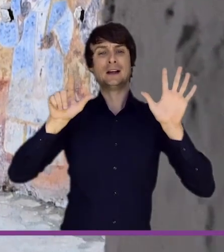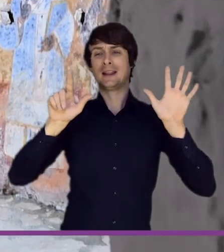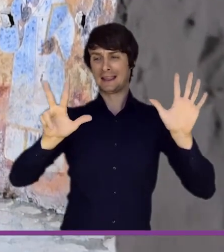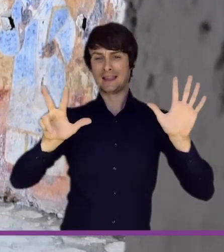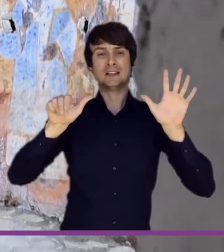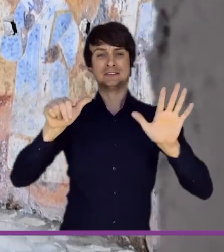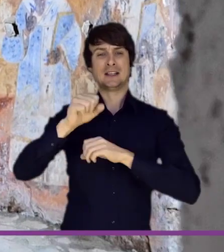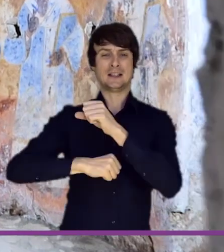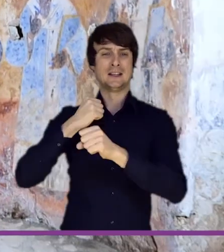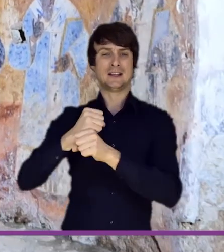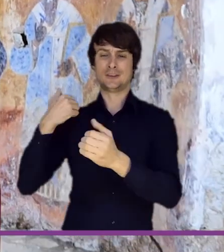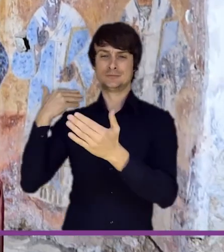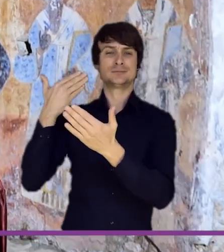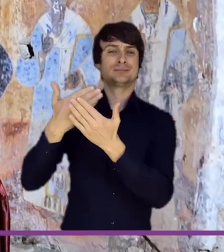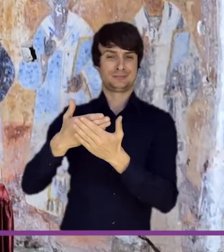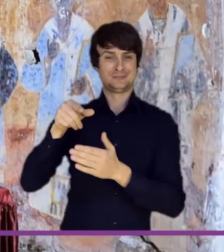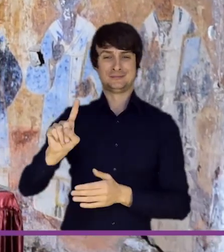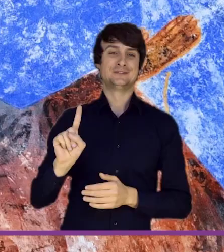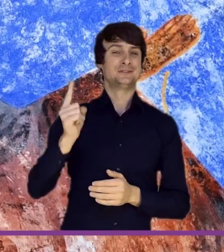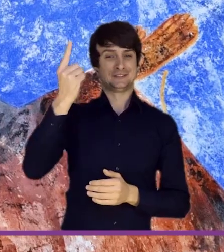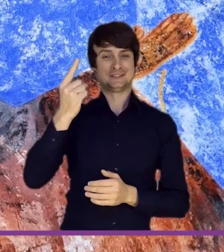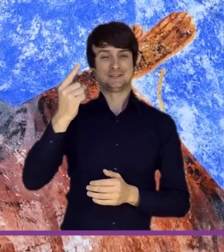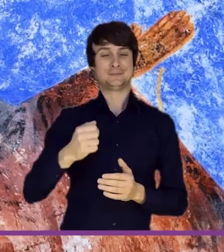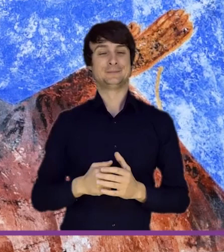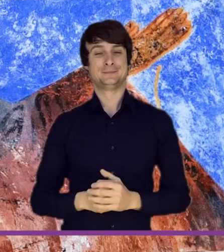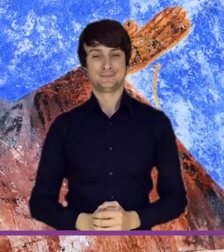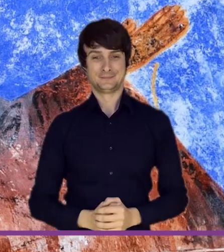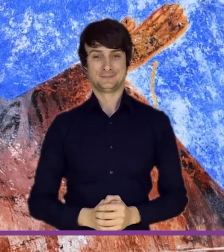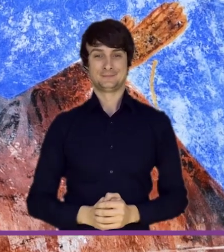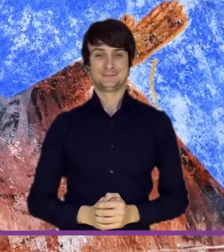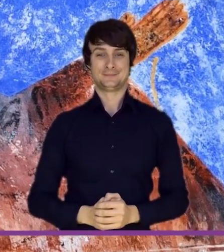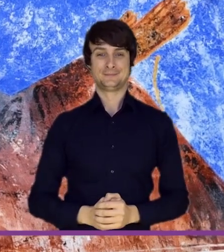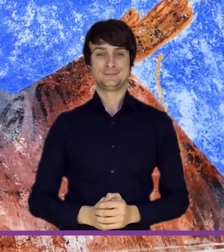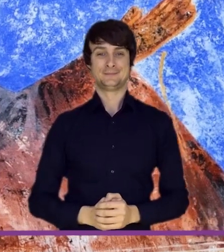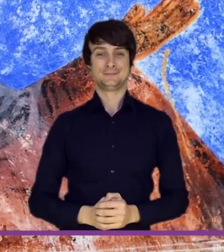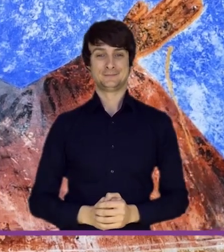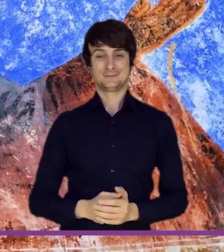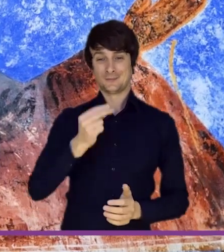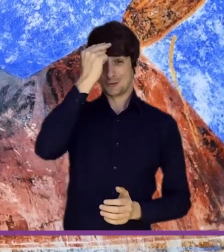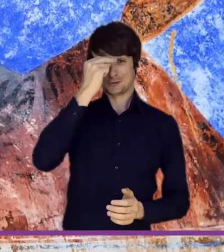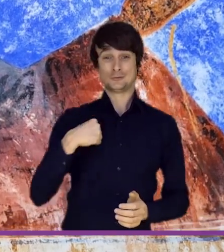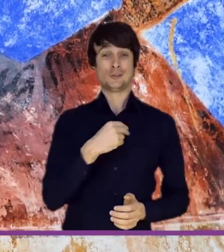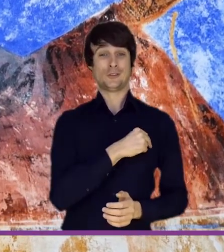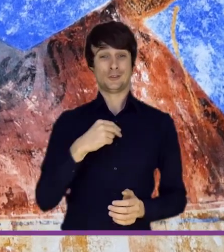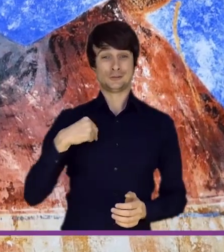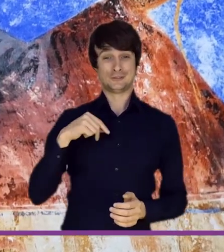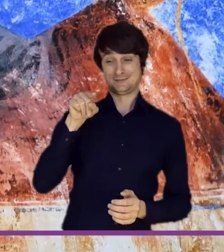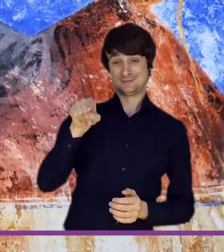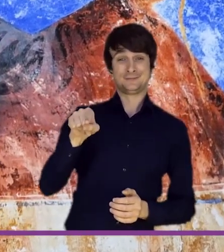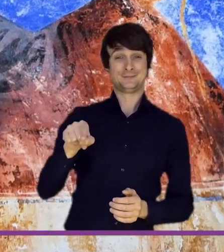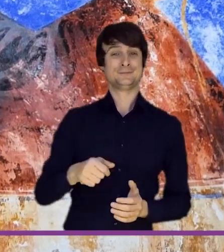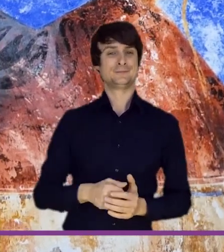the year 786 written on it. The Church of St. Sergius and Baku served as the seat of